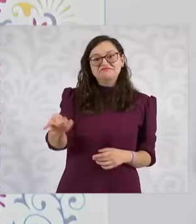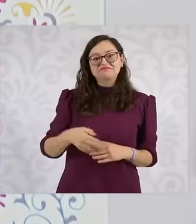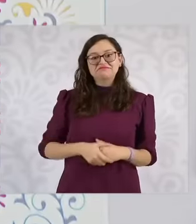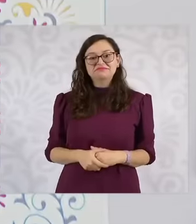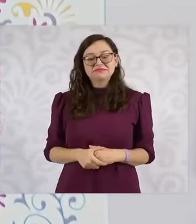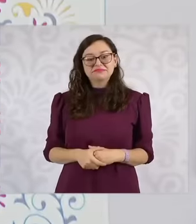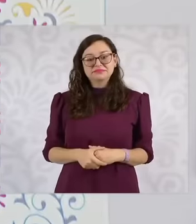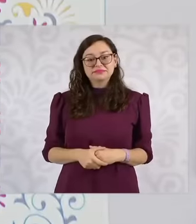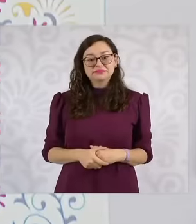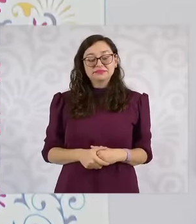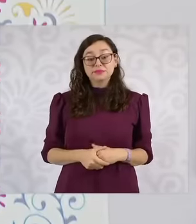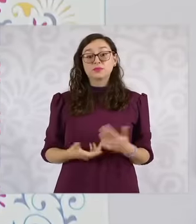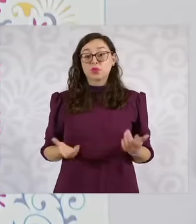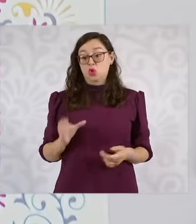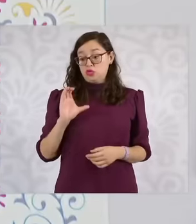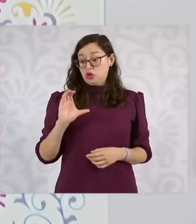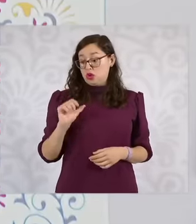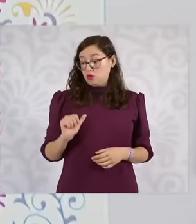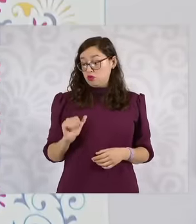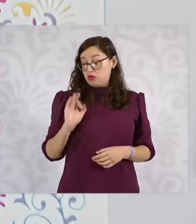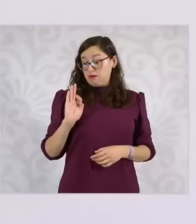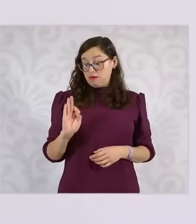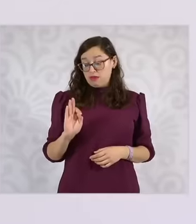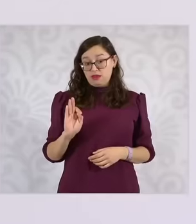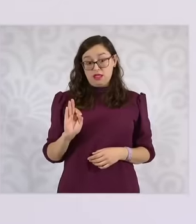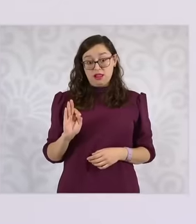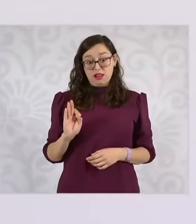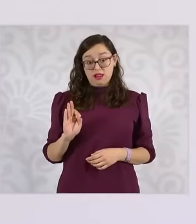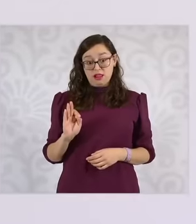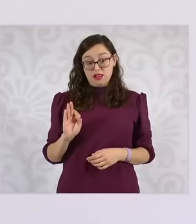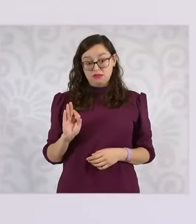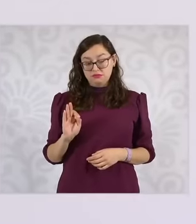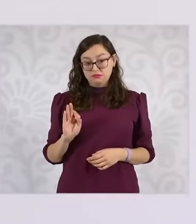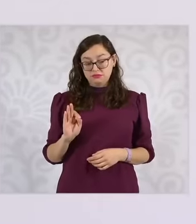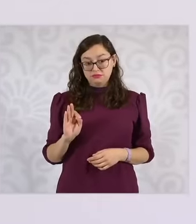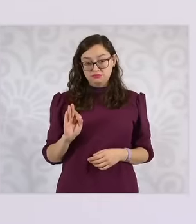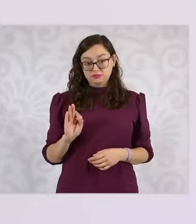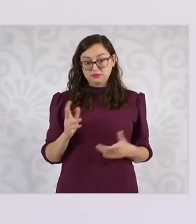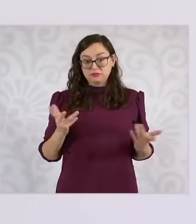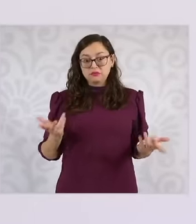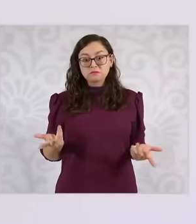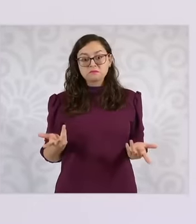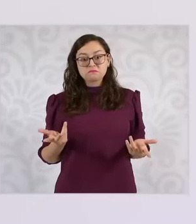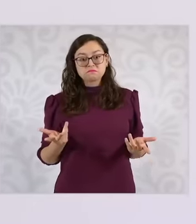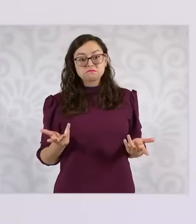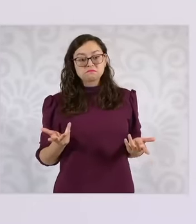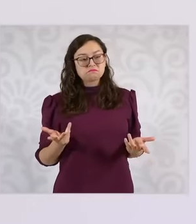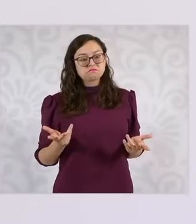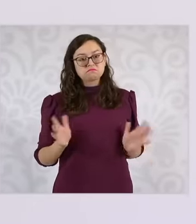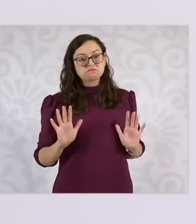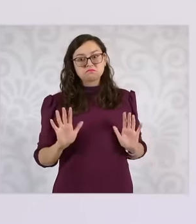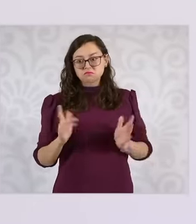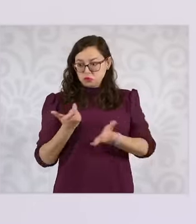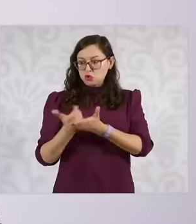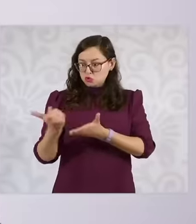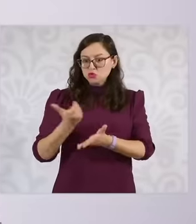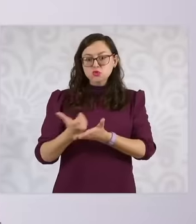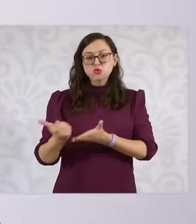continues to say that there is no problem that they continue receiving their